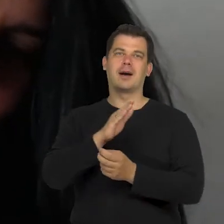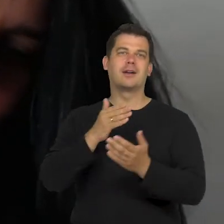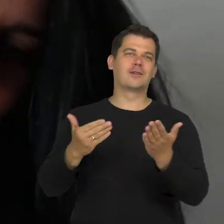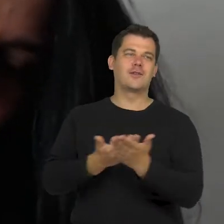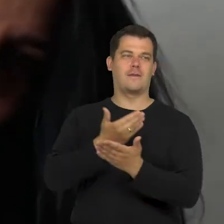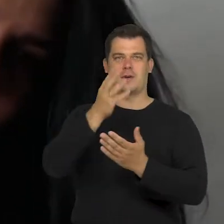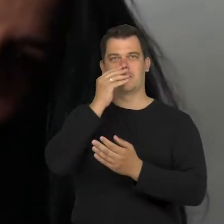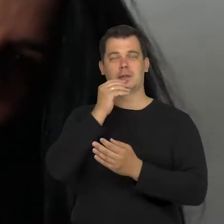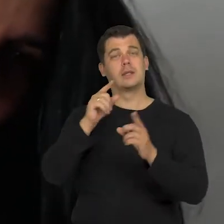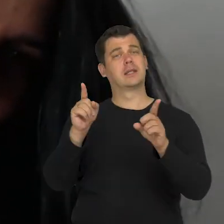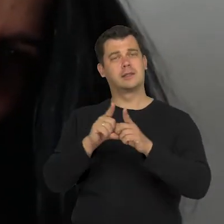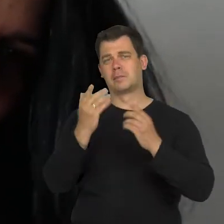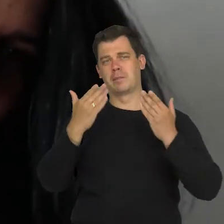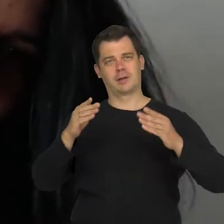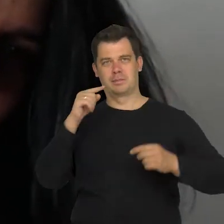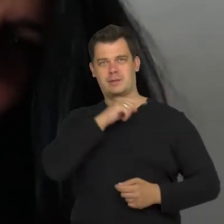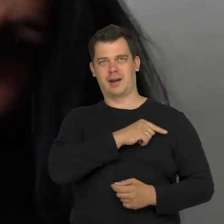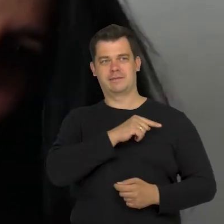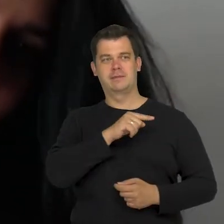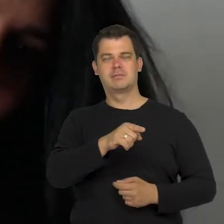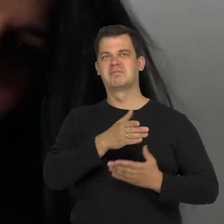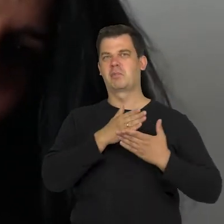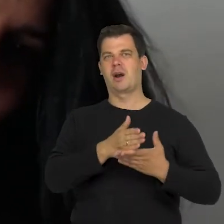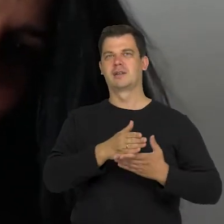but they can deal with new images really well.